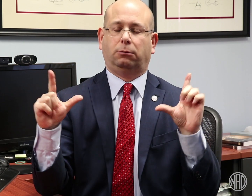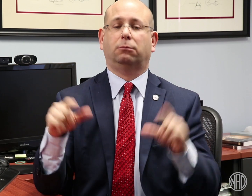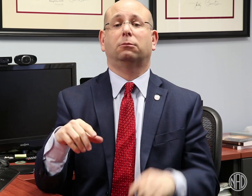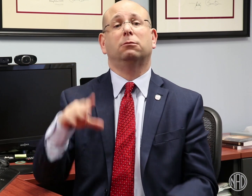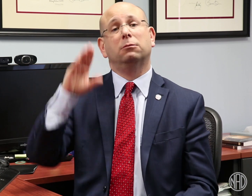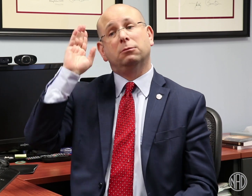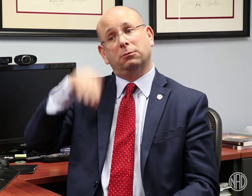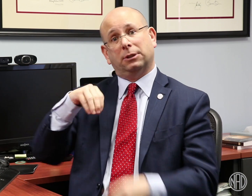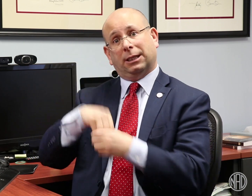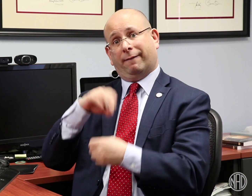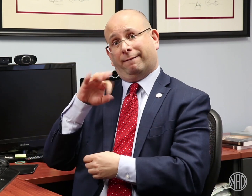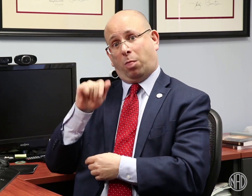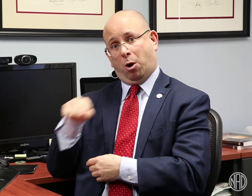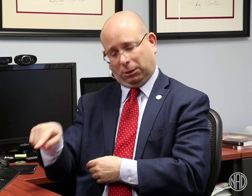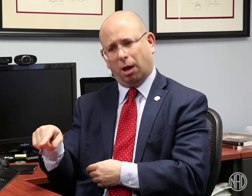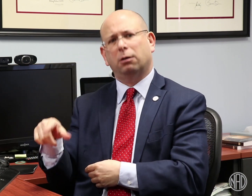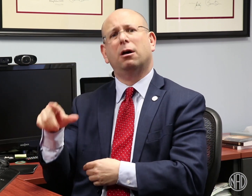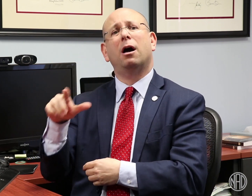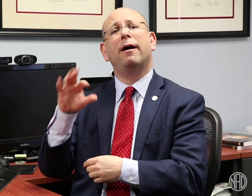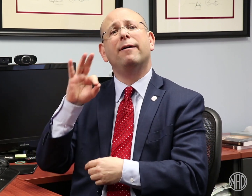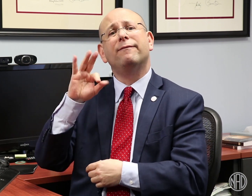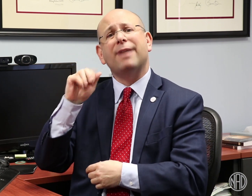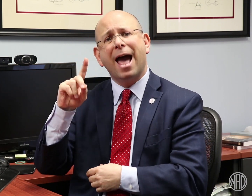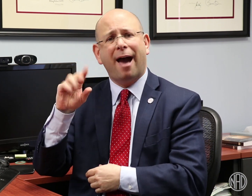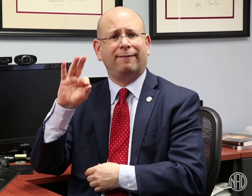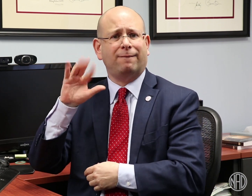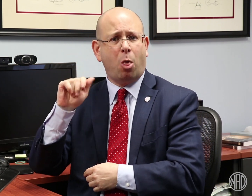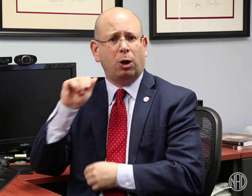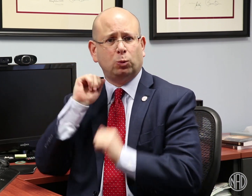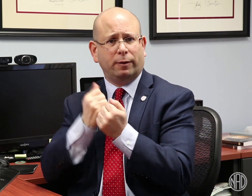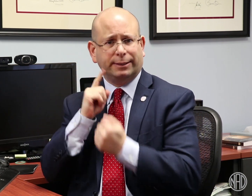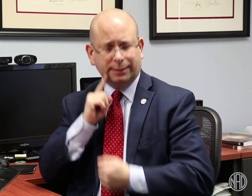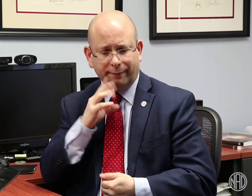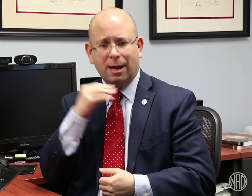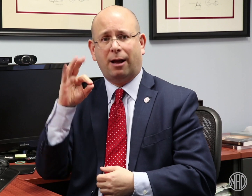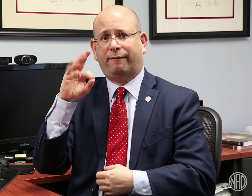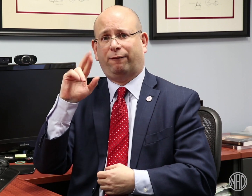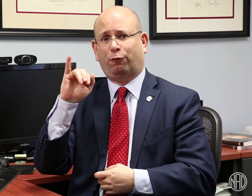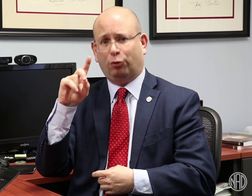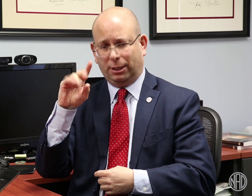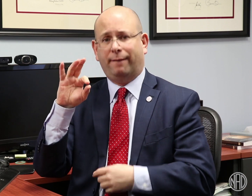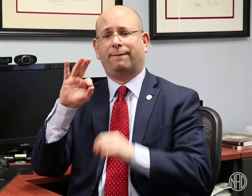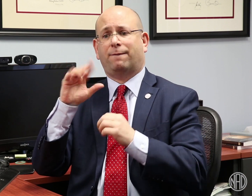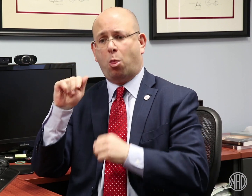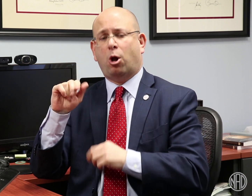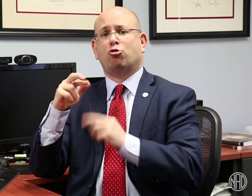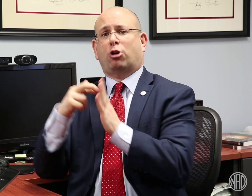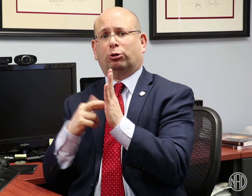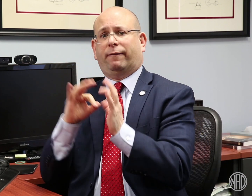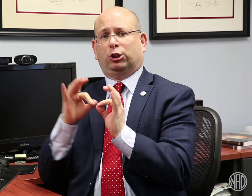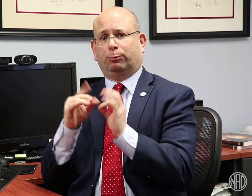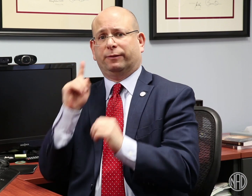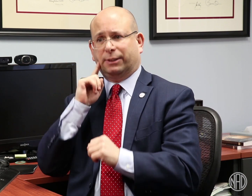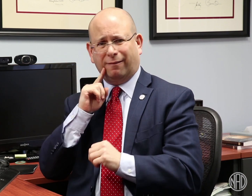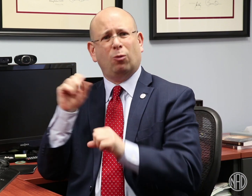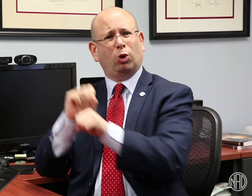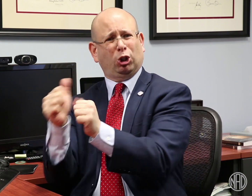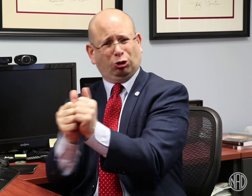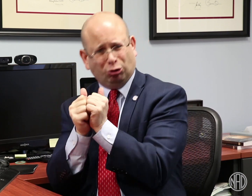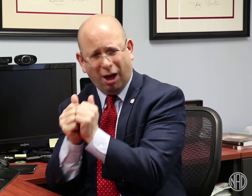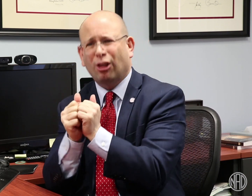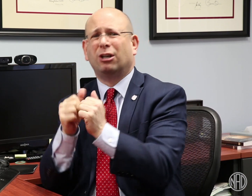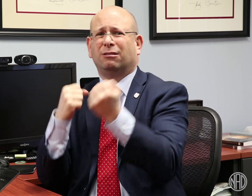The Florida Association of the Deaf (FAD) and the Florida Registry of Interpreters (FRID) have tried